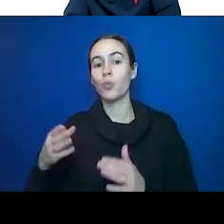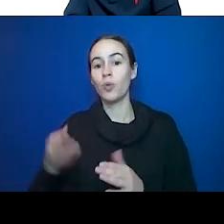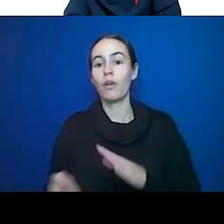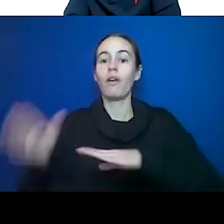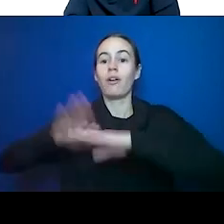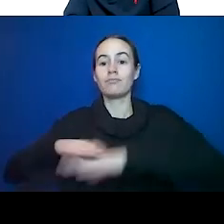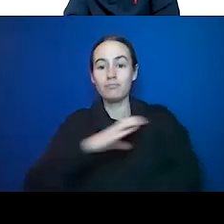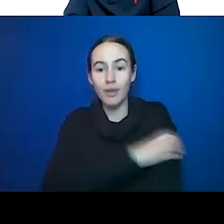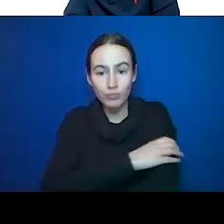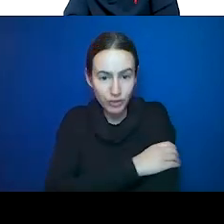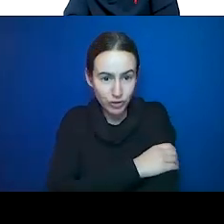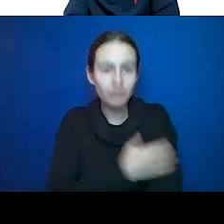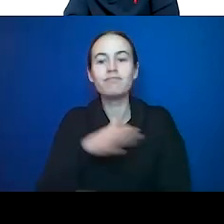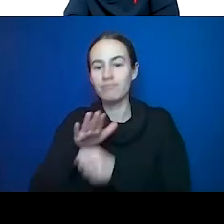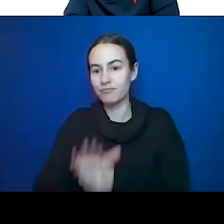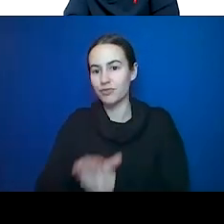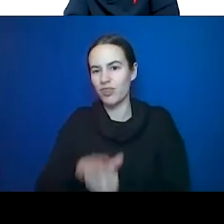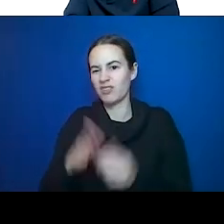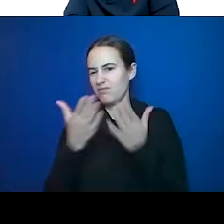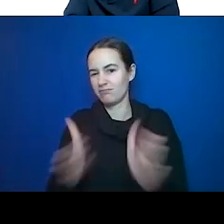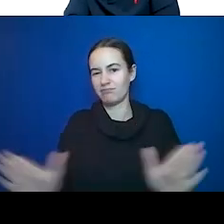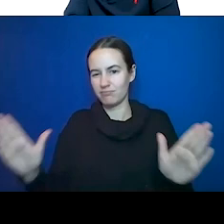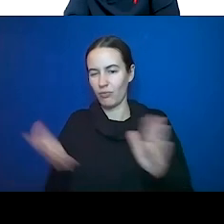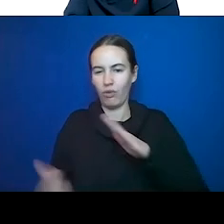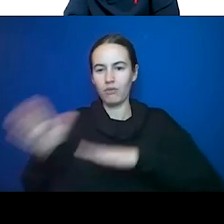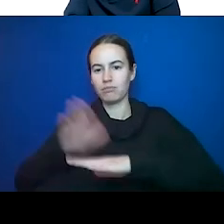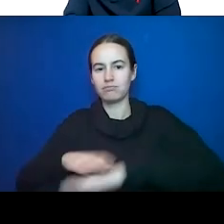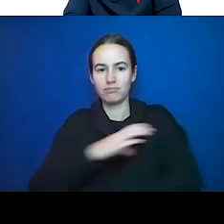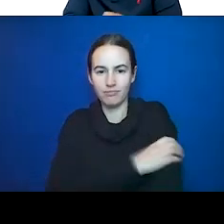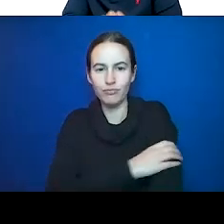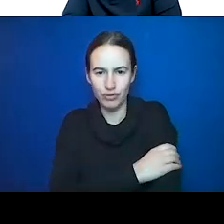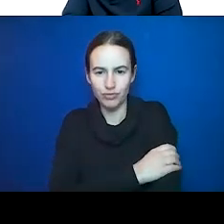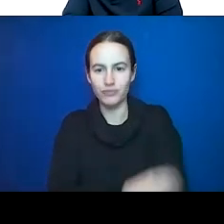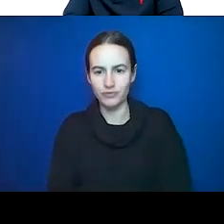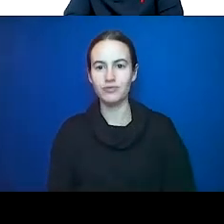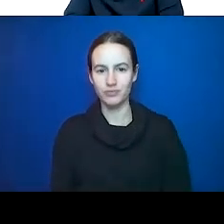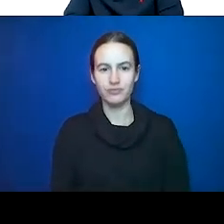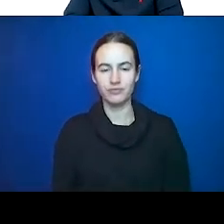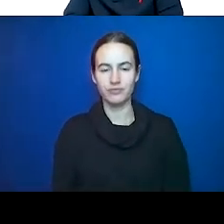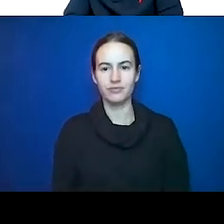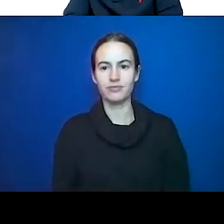blood pressure in general. It increases vasoconstriction which is tightening of the vessels. It